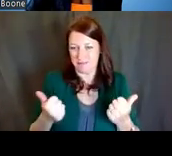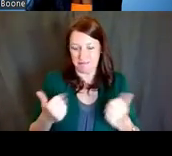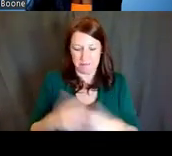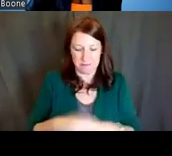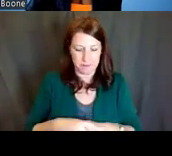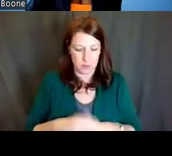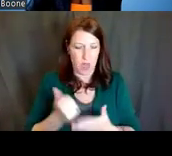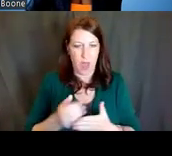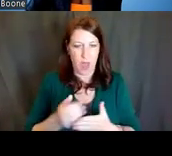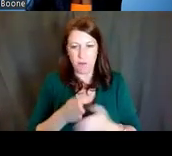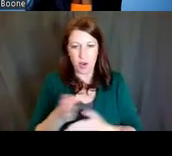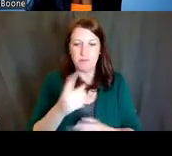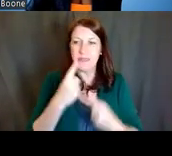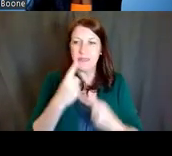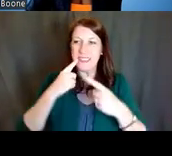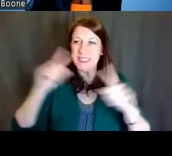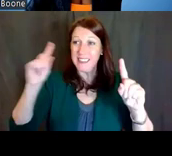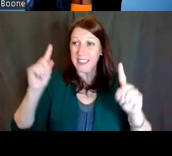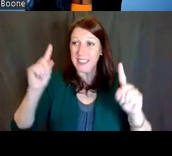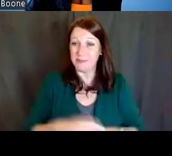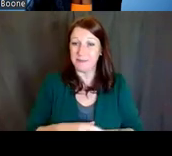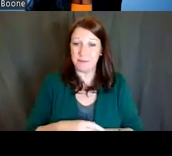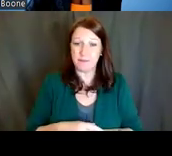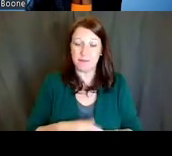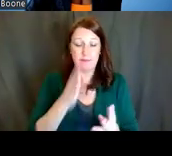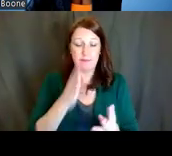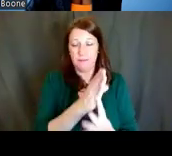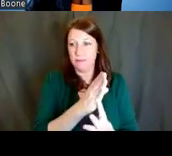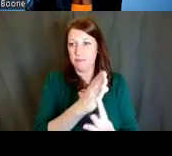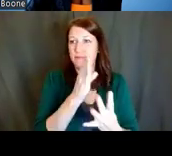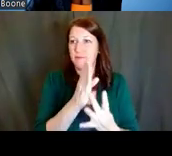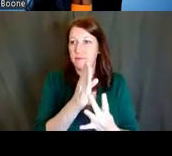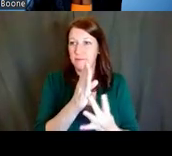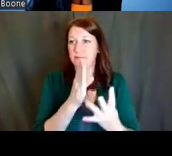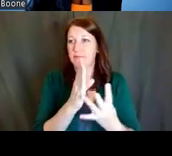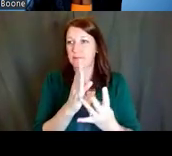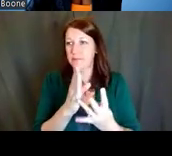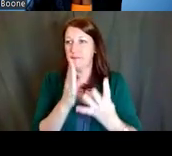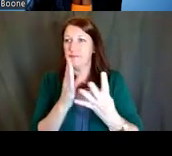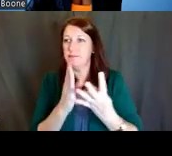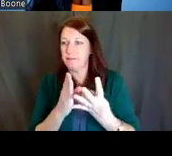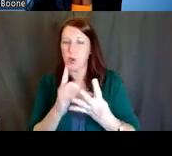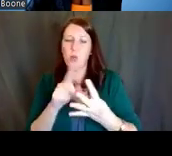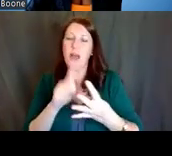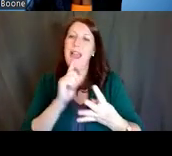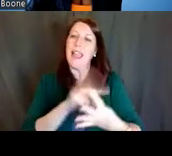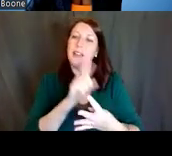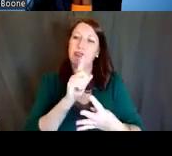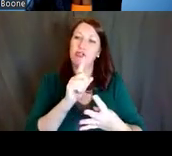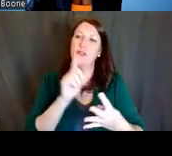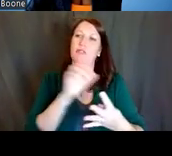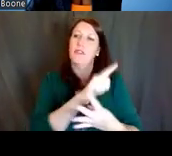Following each presentation, we will be addressing as many questions as possible before moving on to our next topic and segment.